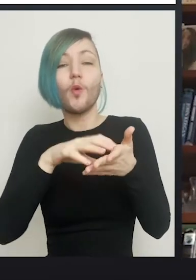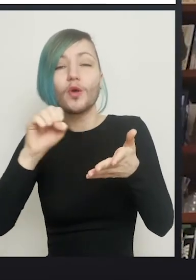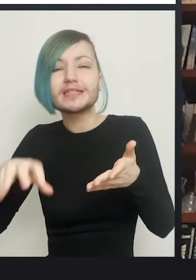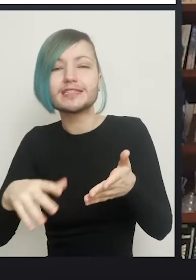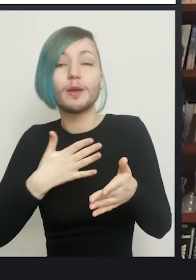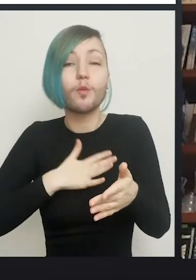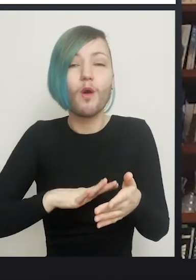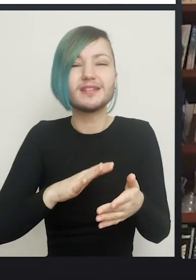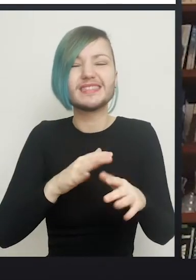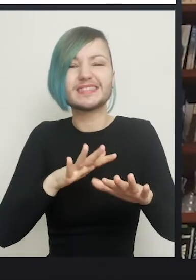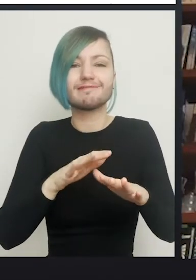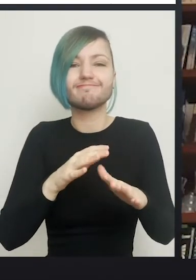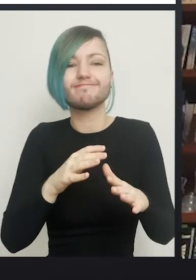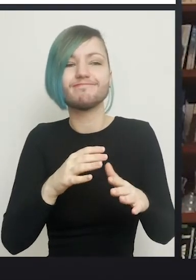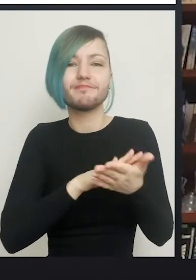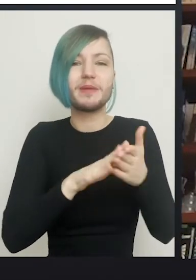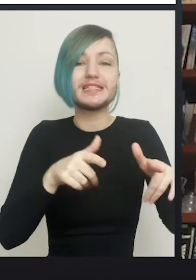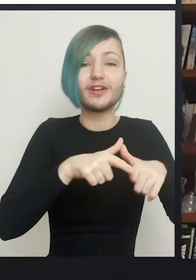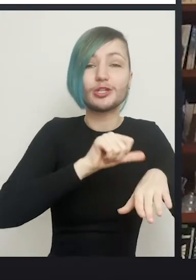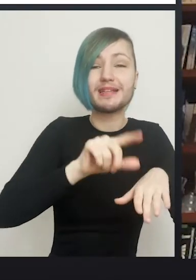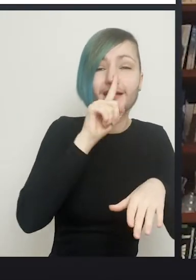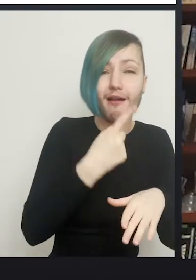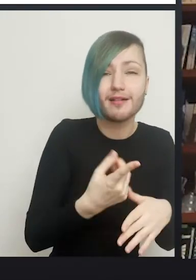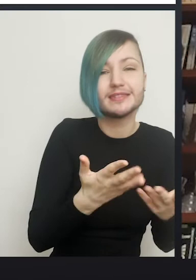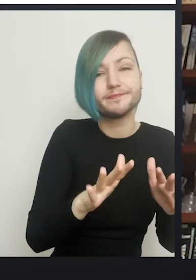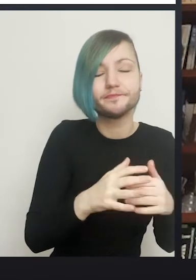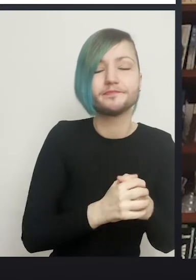Okay James, I thoroughly enjoyed our conversation. Thank you so much for giving up your time.